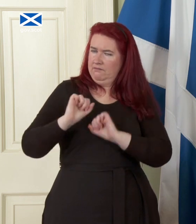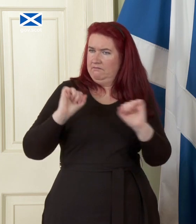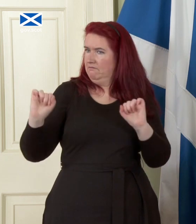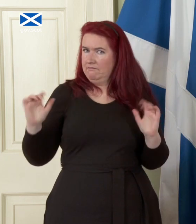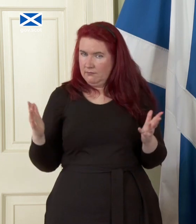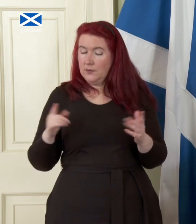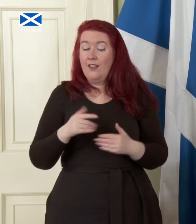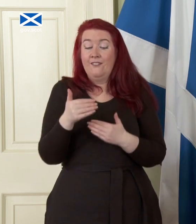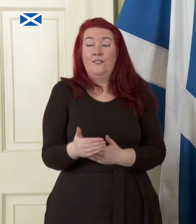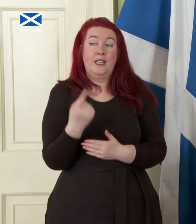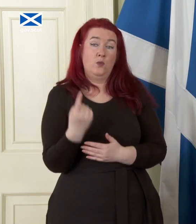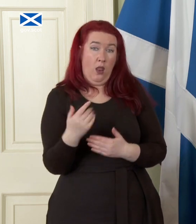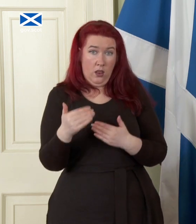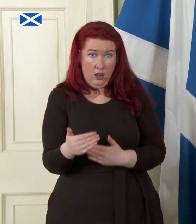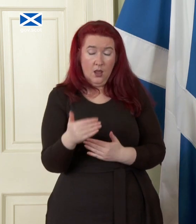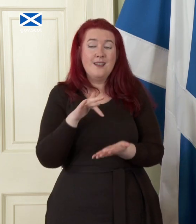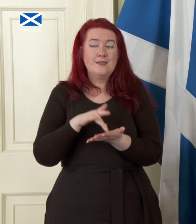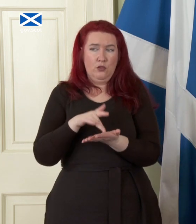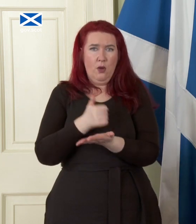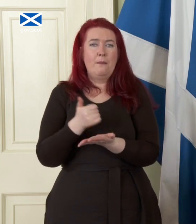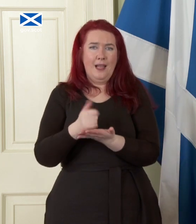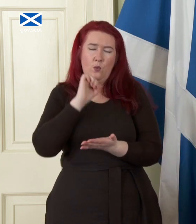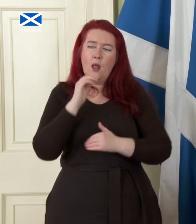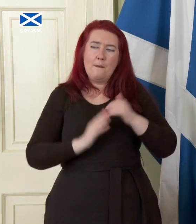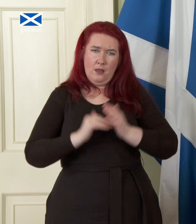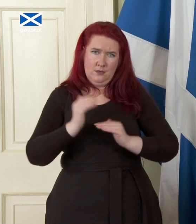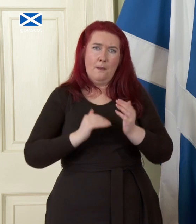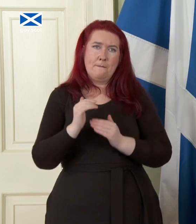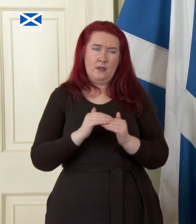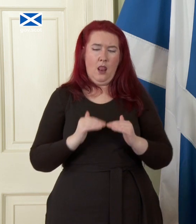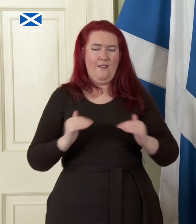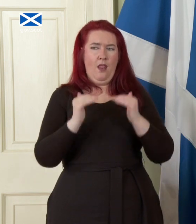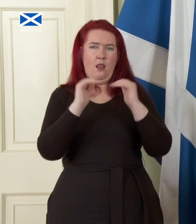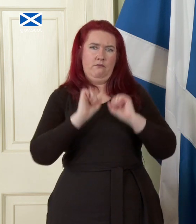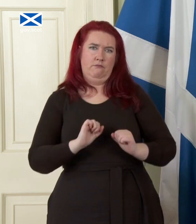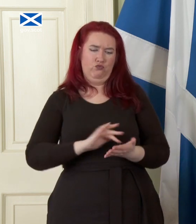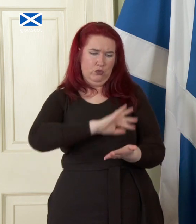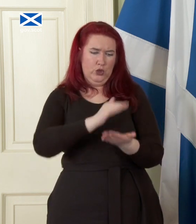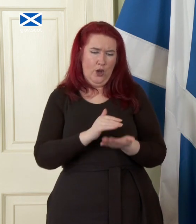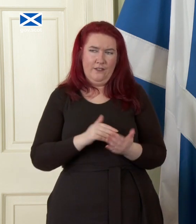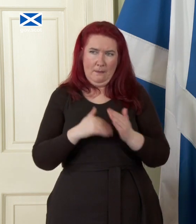that phase one a central bank would build up its levels of reserve and that would be one of the